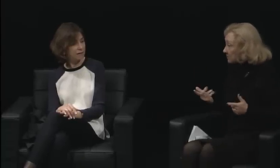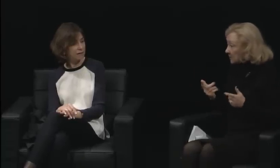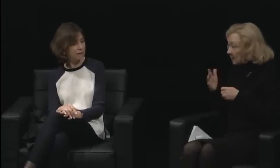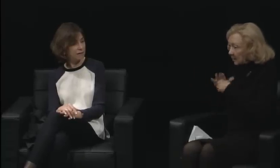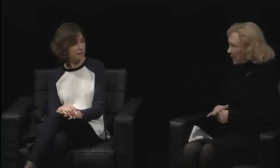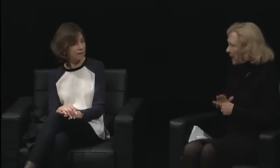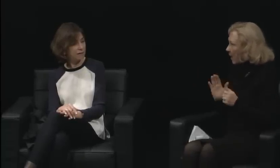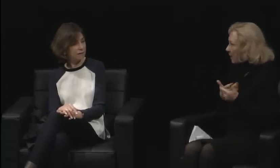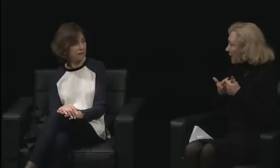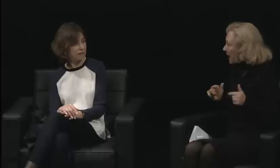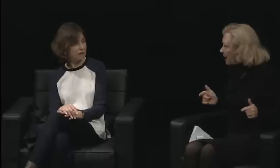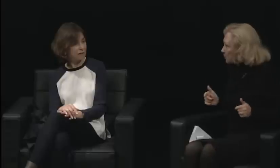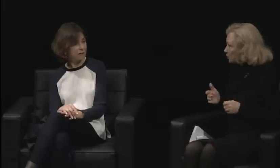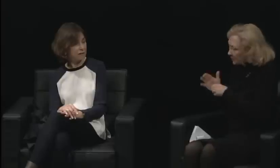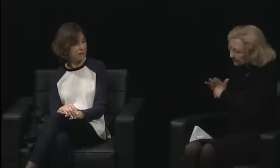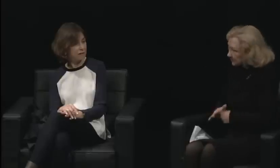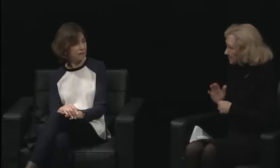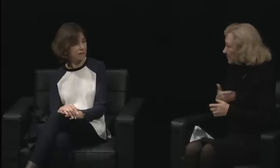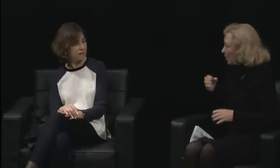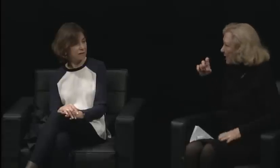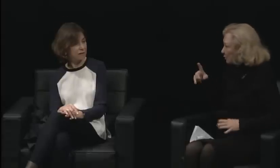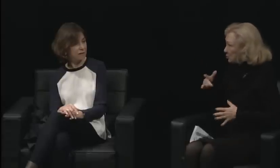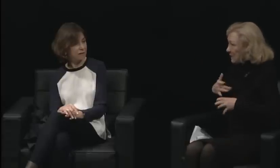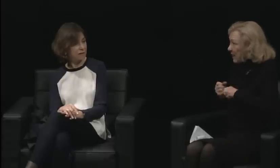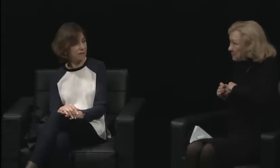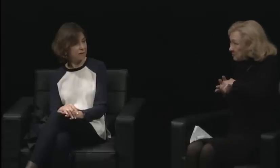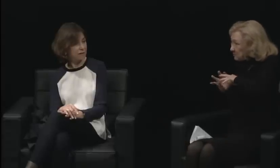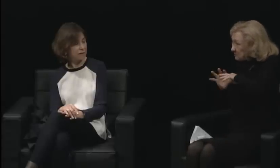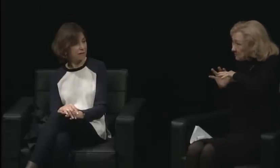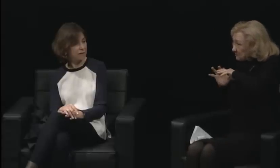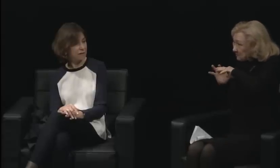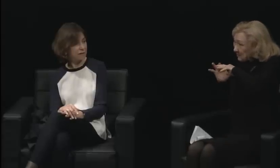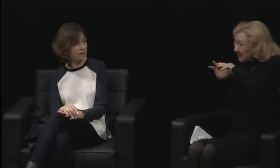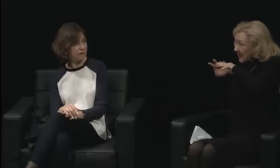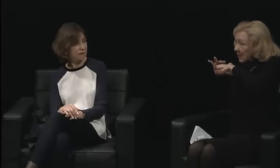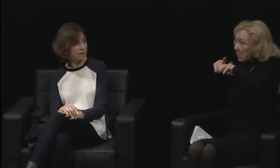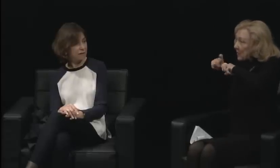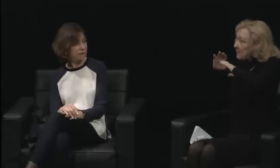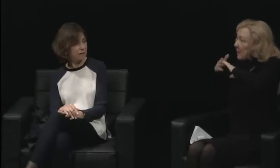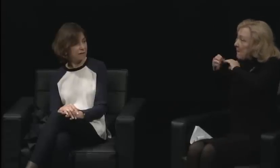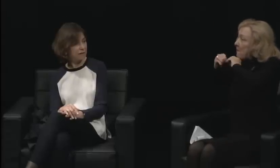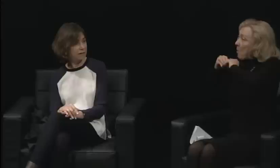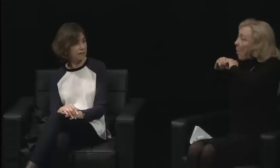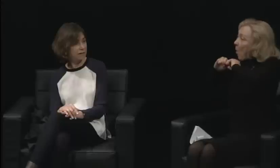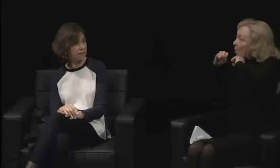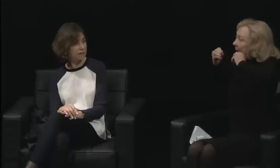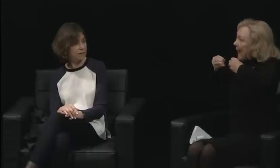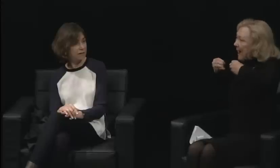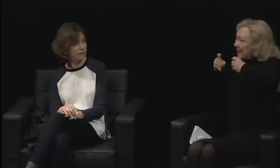and that will lead to another breakthrough for us. I really do believe that. And that ties in with what Jane just said,